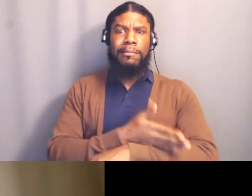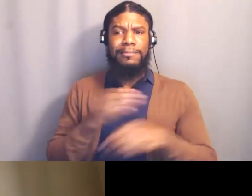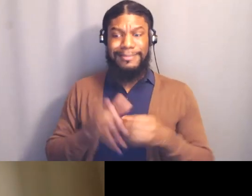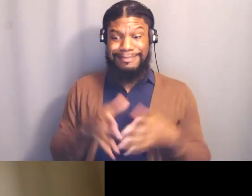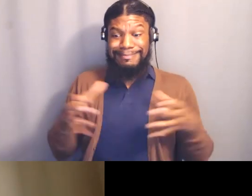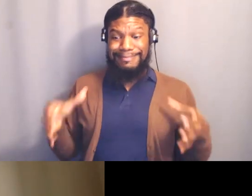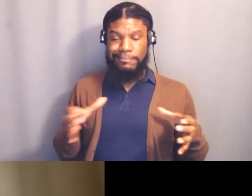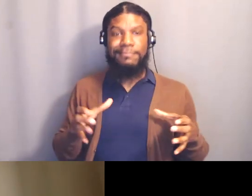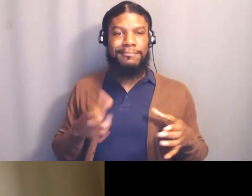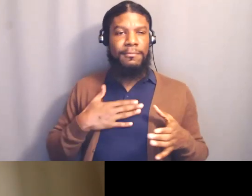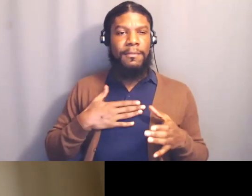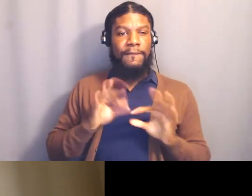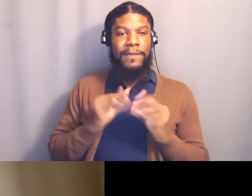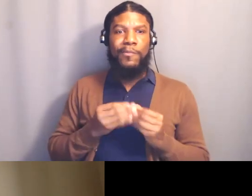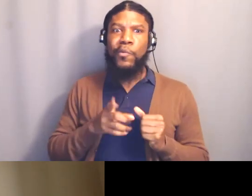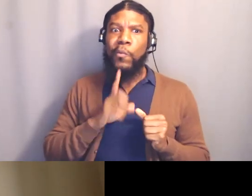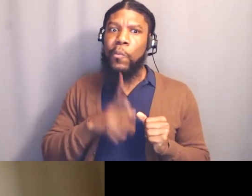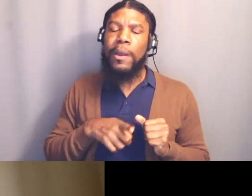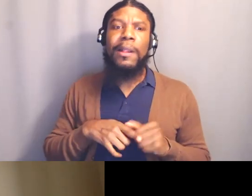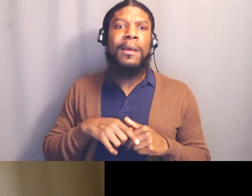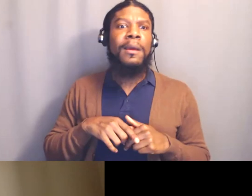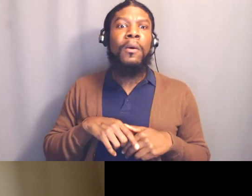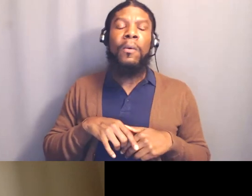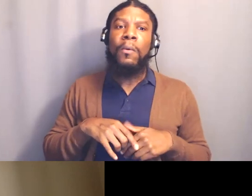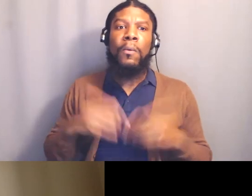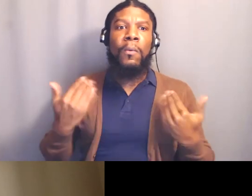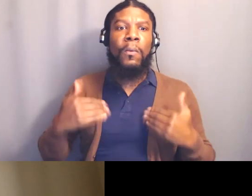This was a huge victory for our whole families to be united.